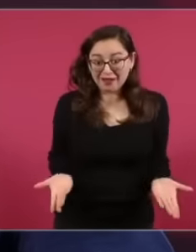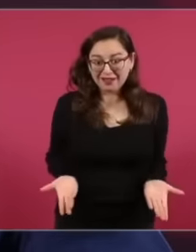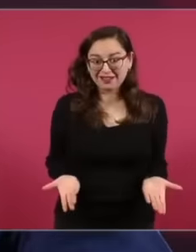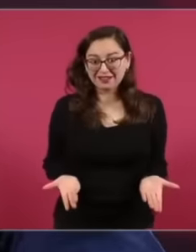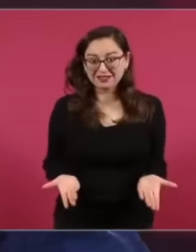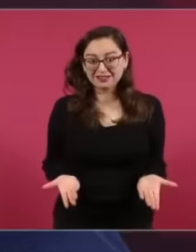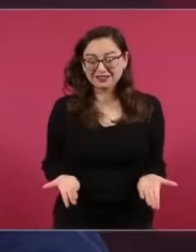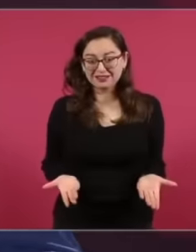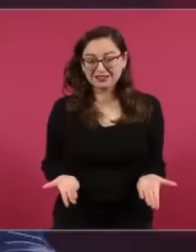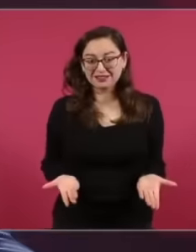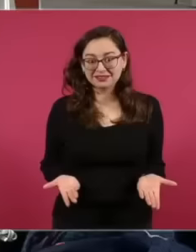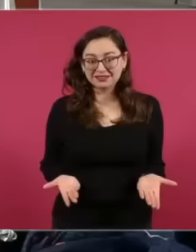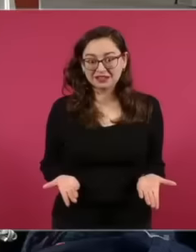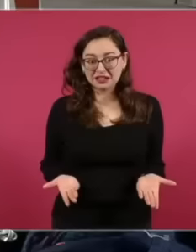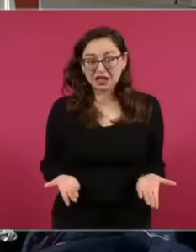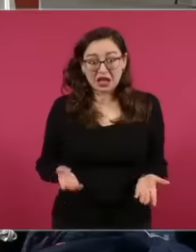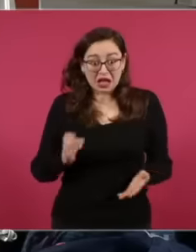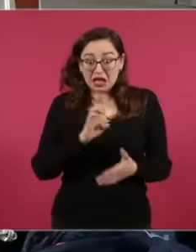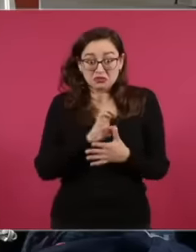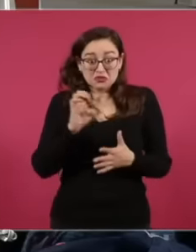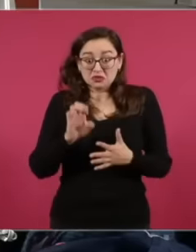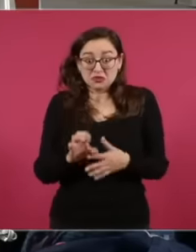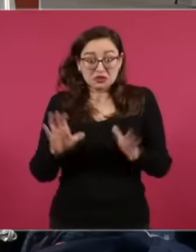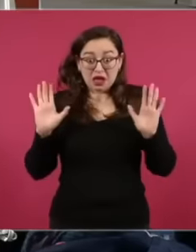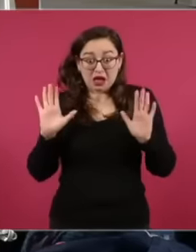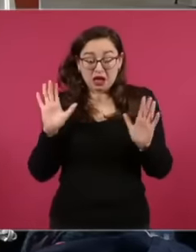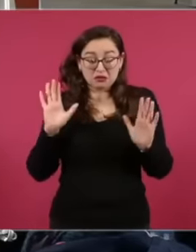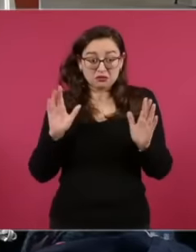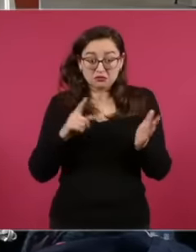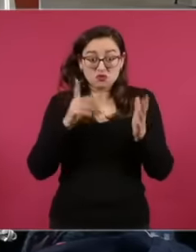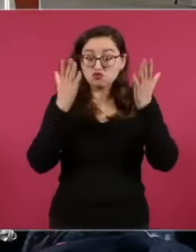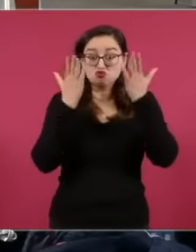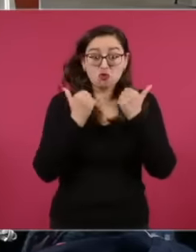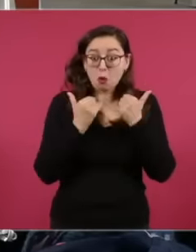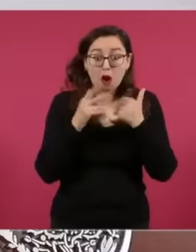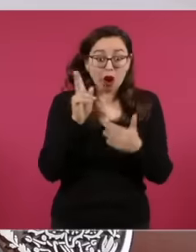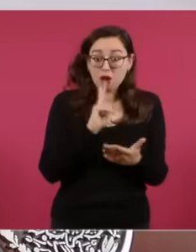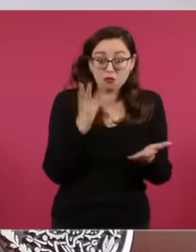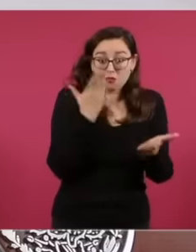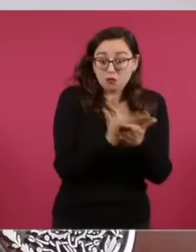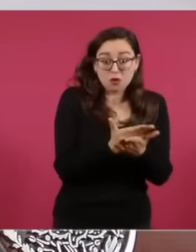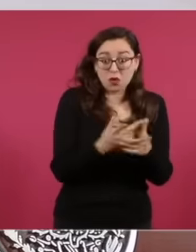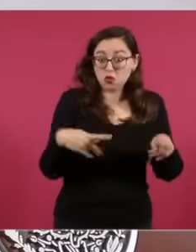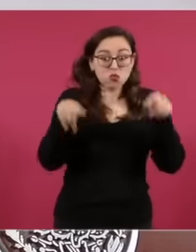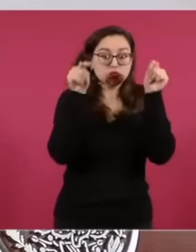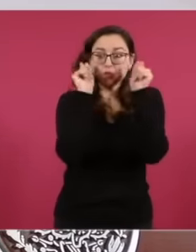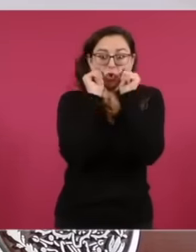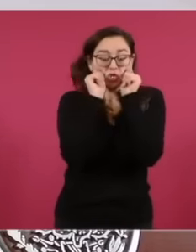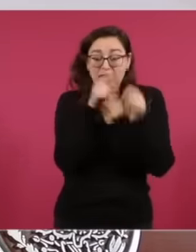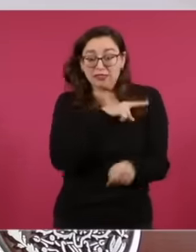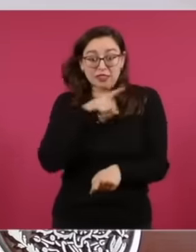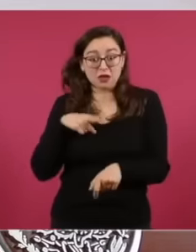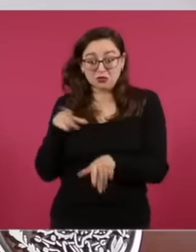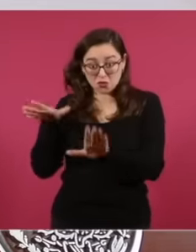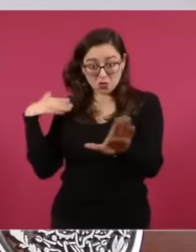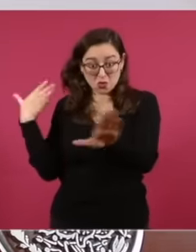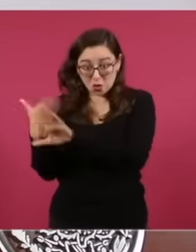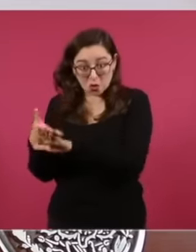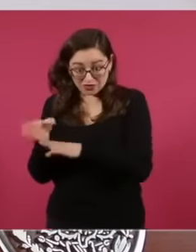you have already turned it into a